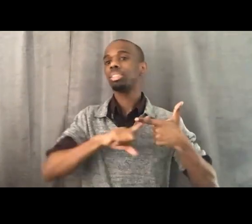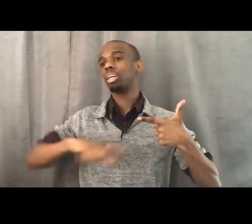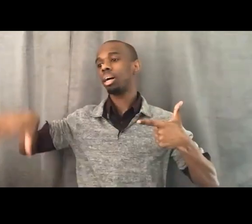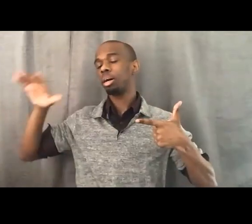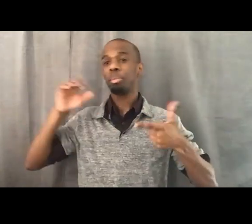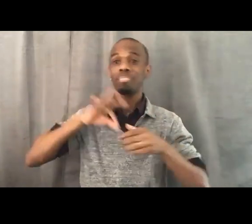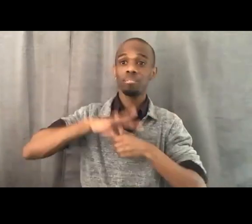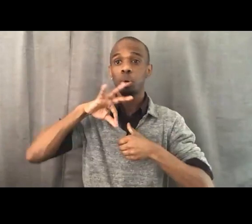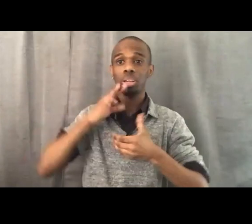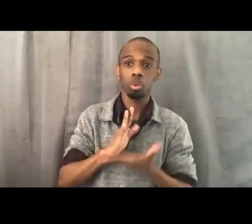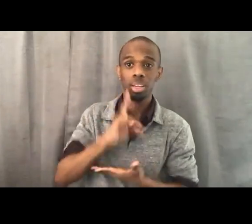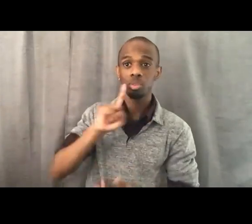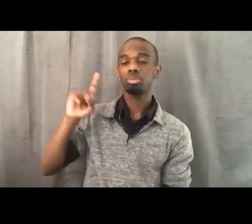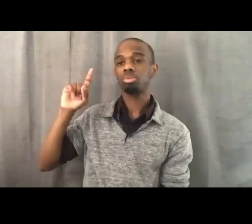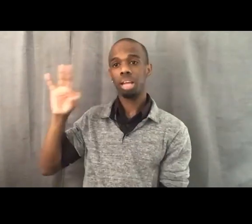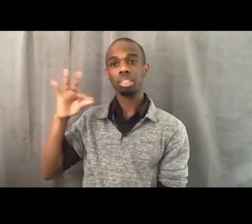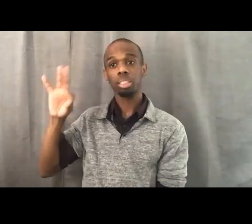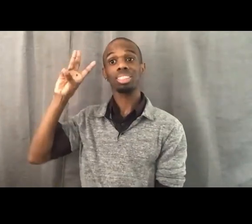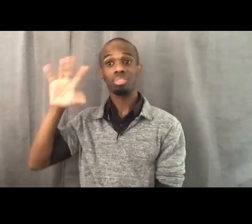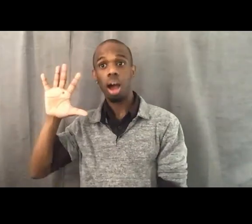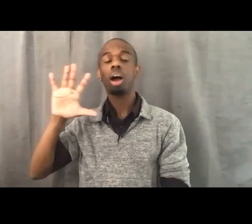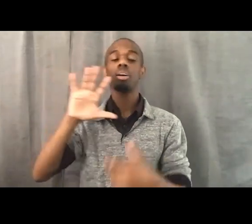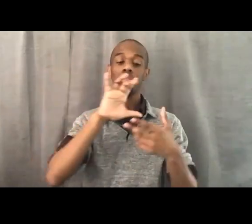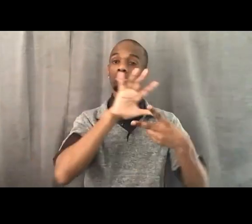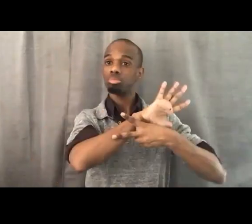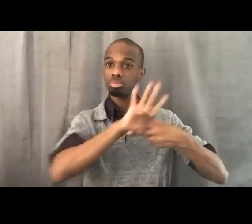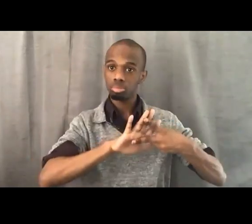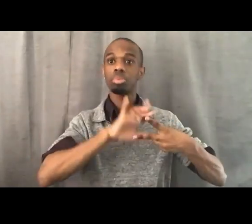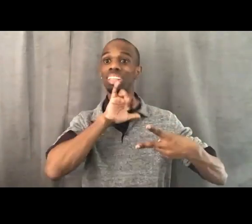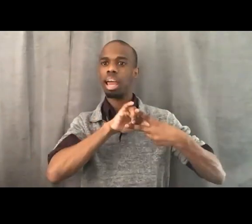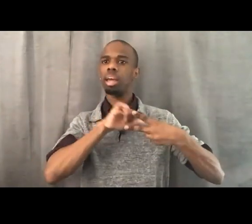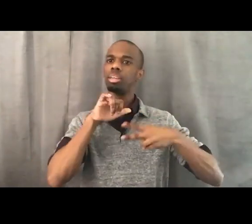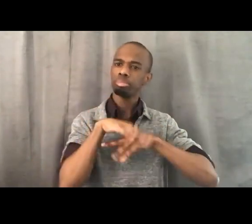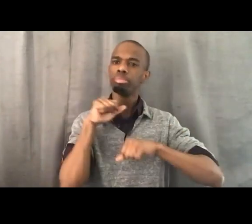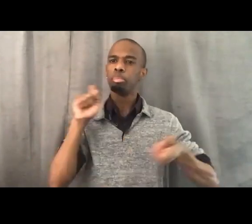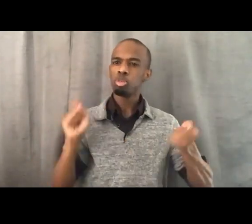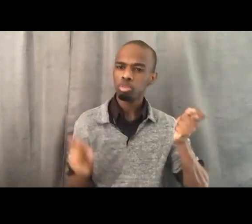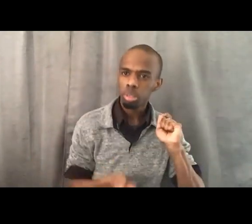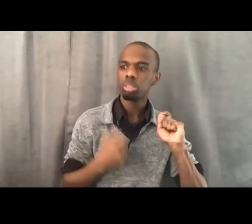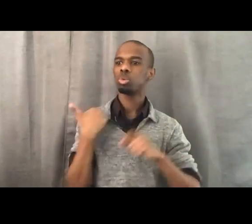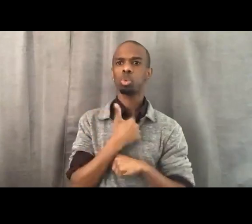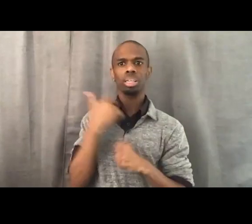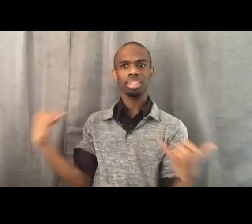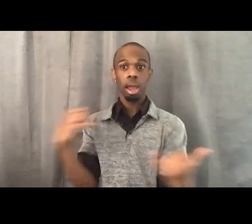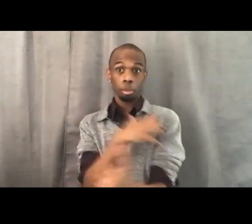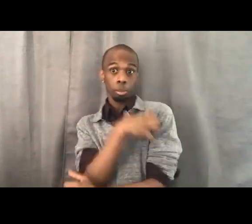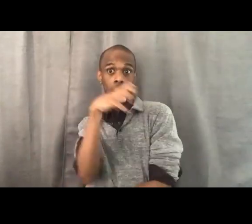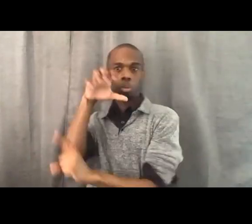as we kind of empowered Black folks in the South and beat back, du jour racism.